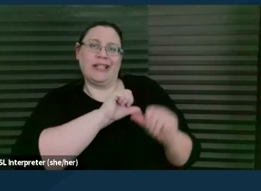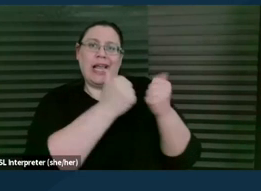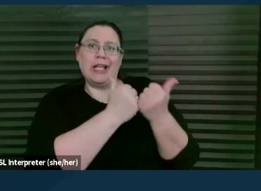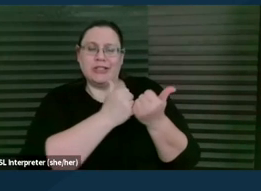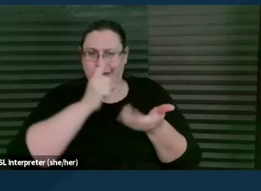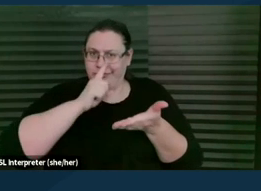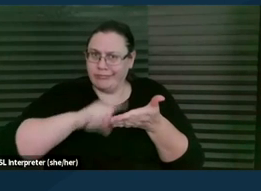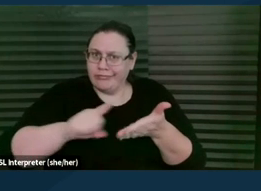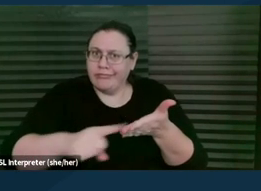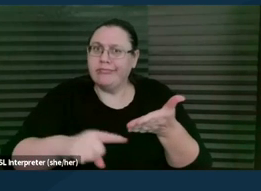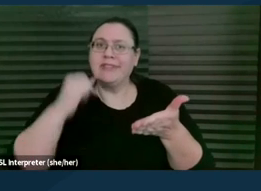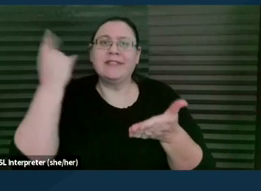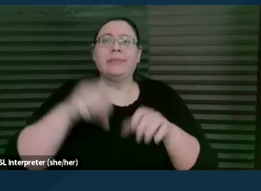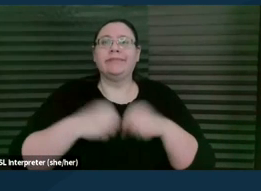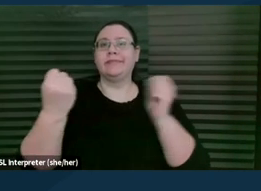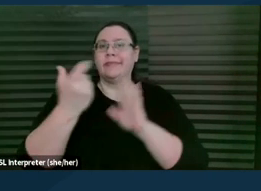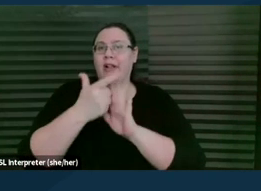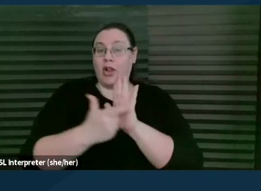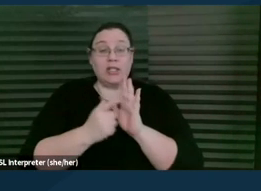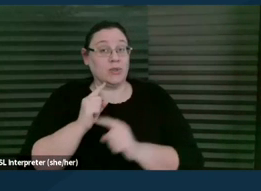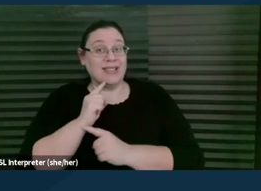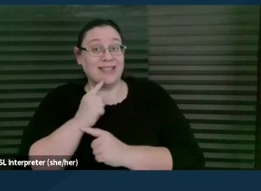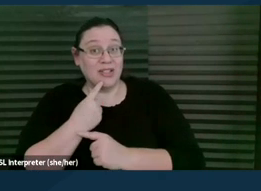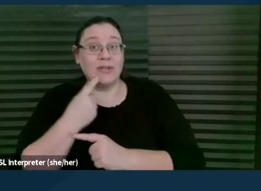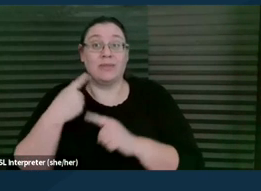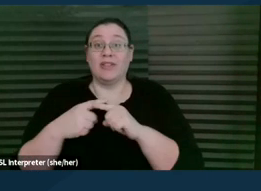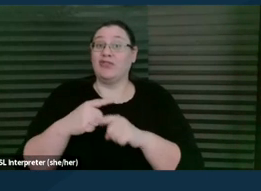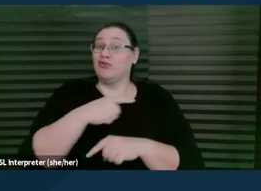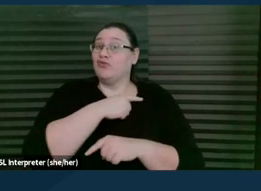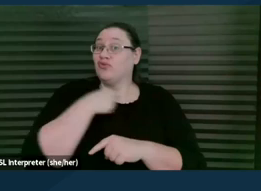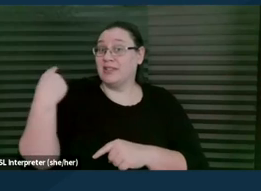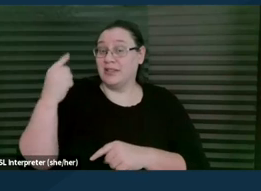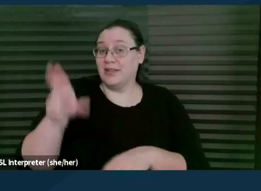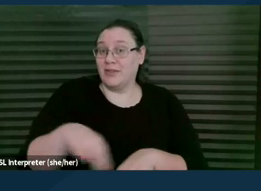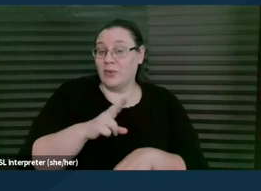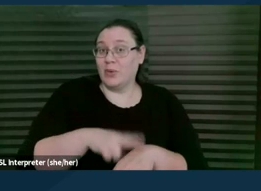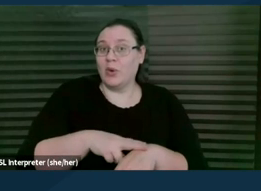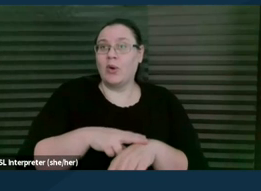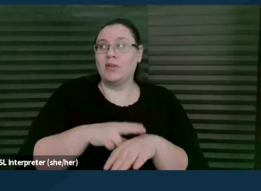So not only is it serious, but there is a risk, of course, of actually having